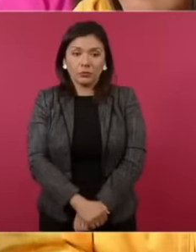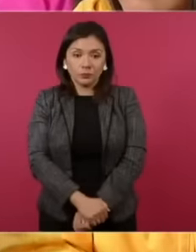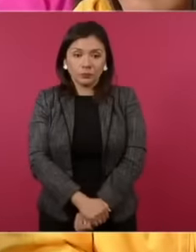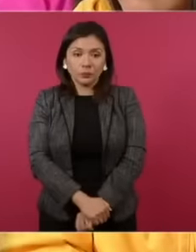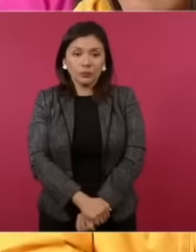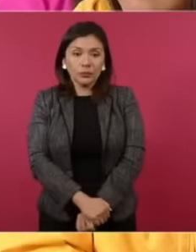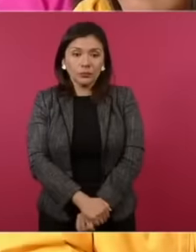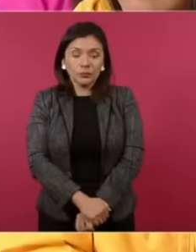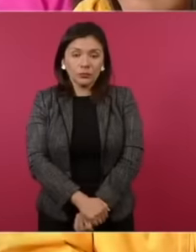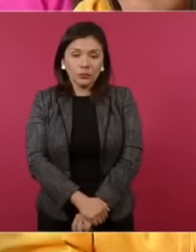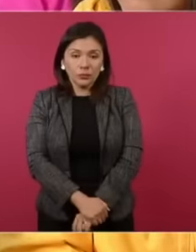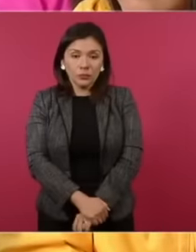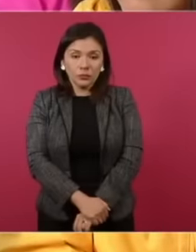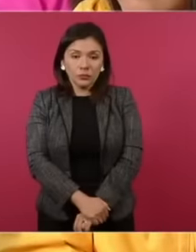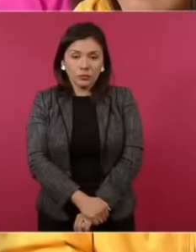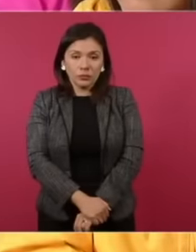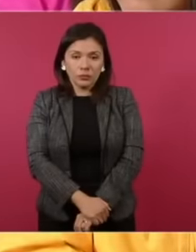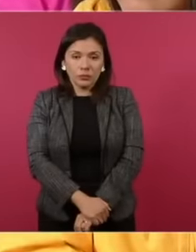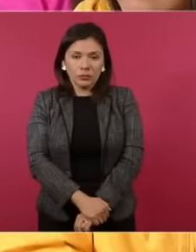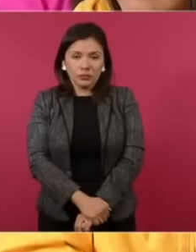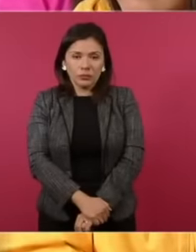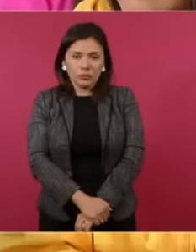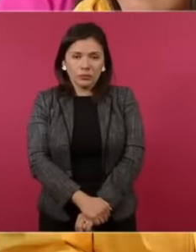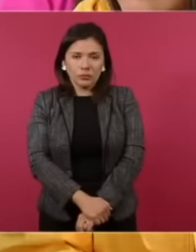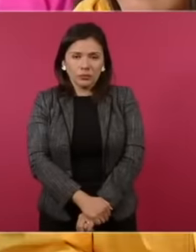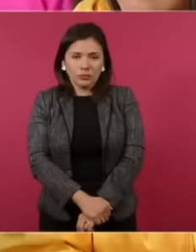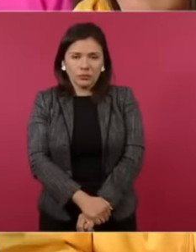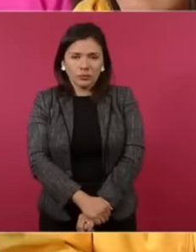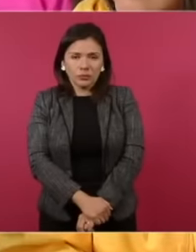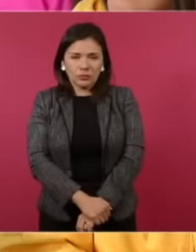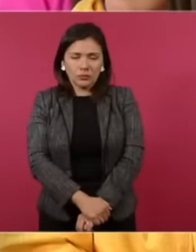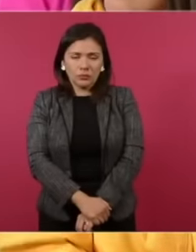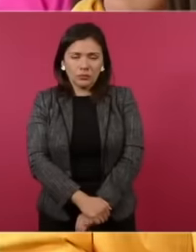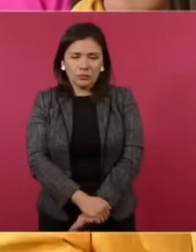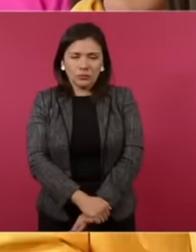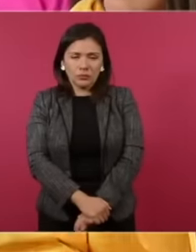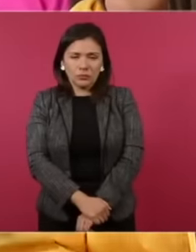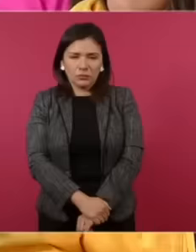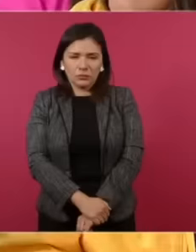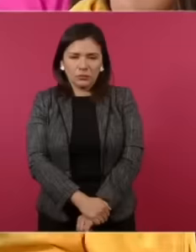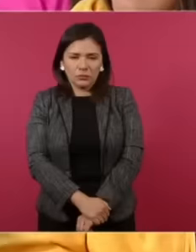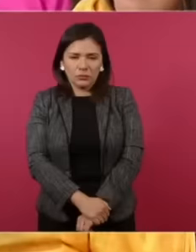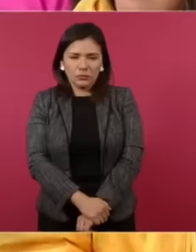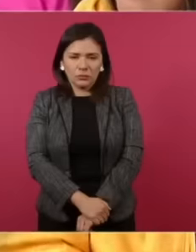media where I was present and that if he wanted to affect me he could do it but that he had not